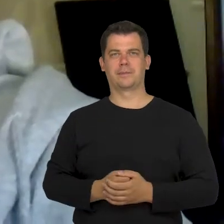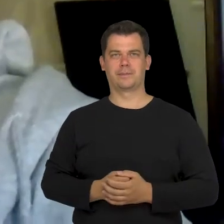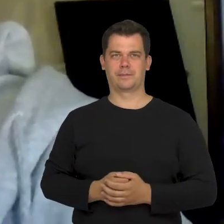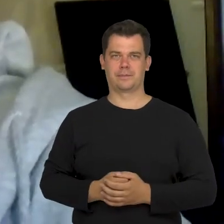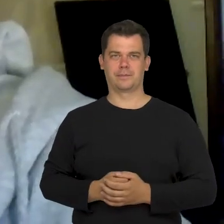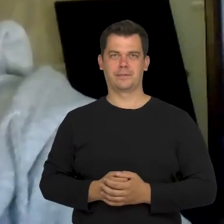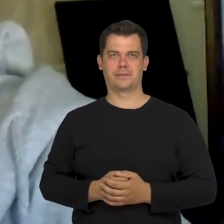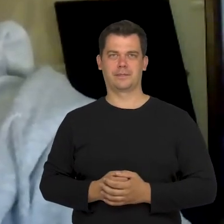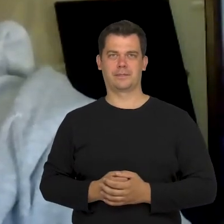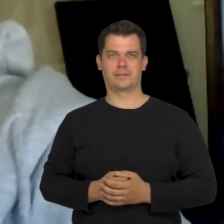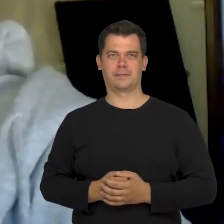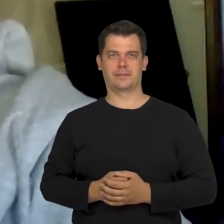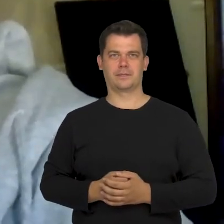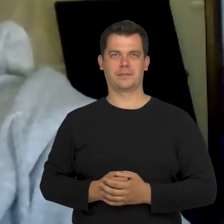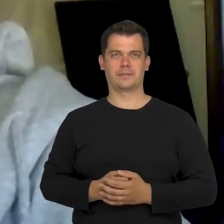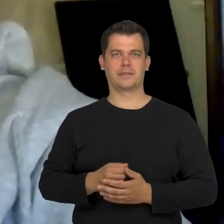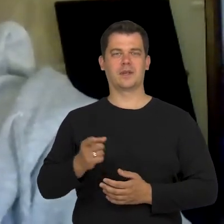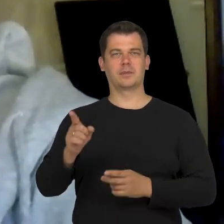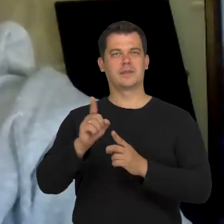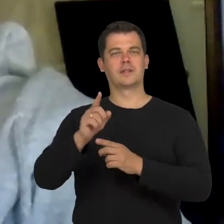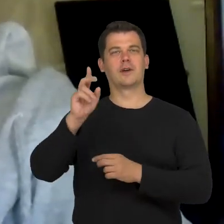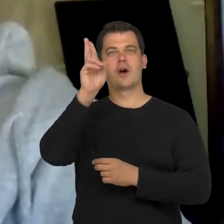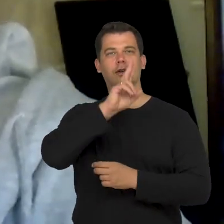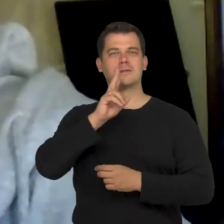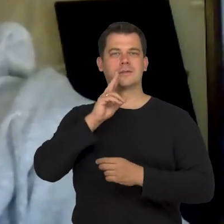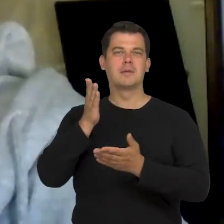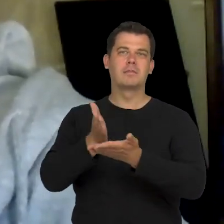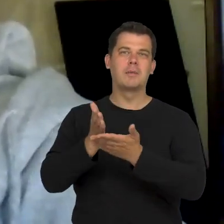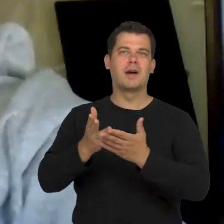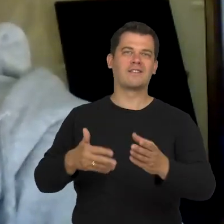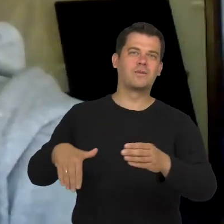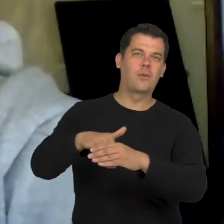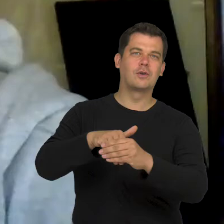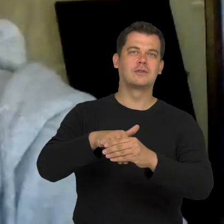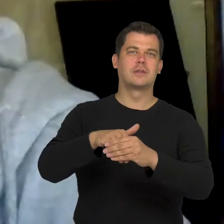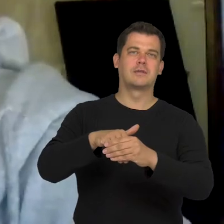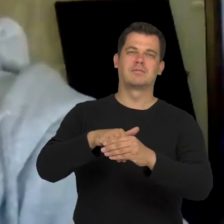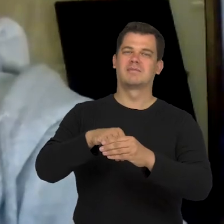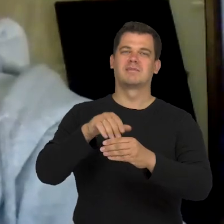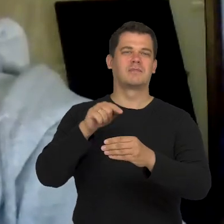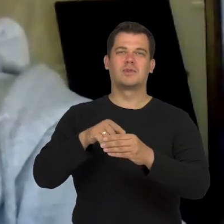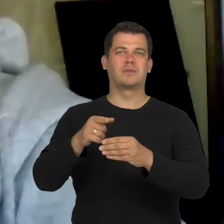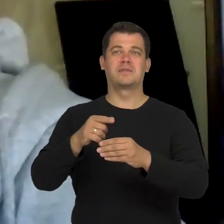If not for the parents who help and involve themselves in that process these camps would not be there.